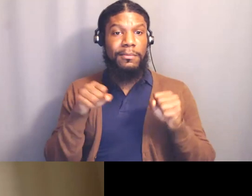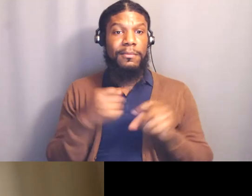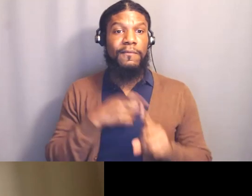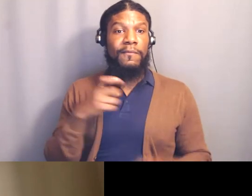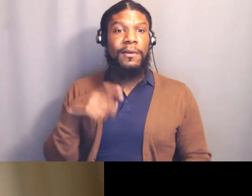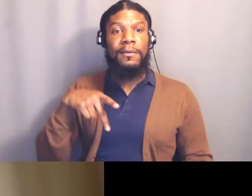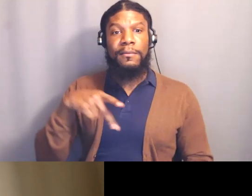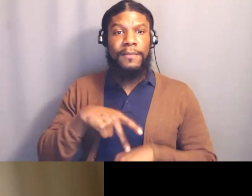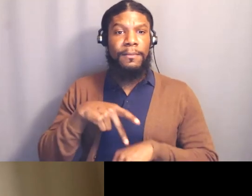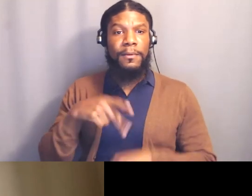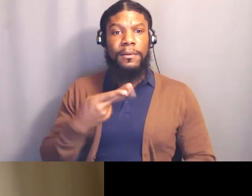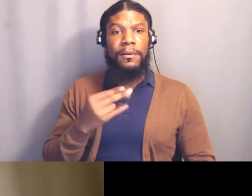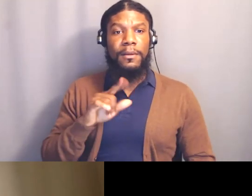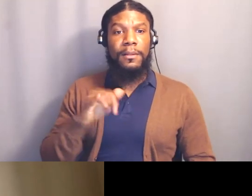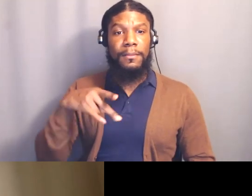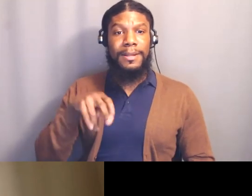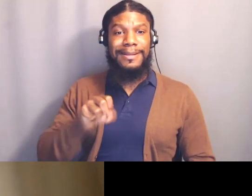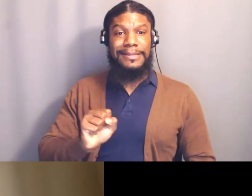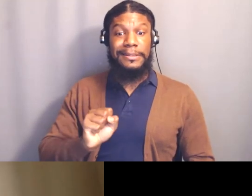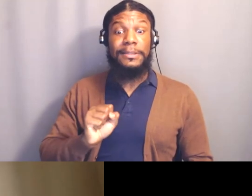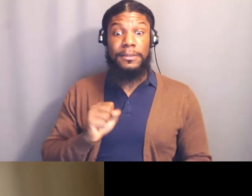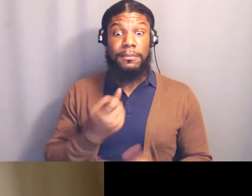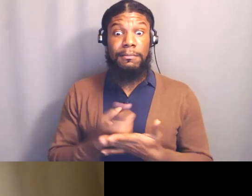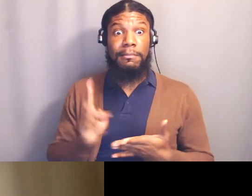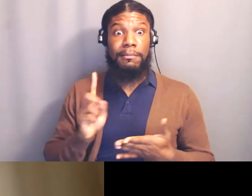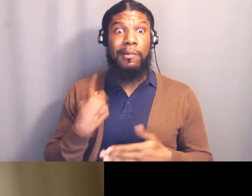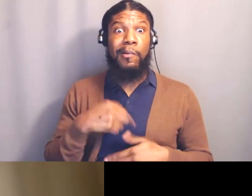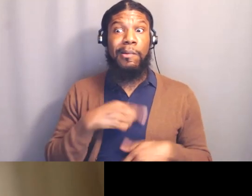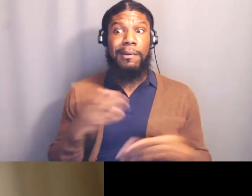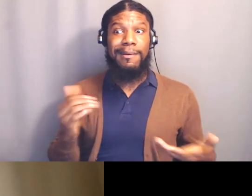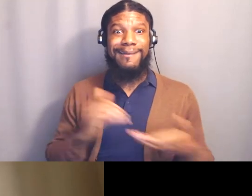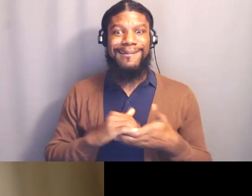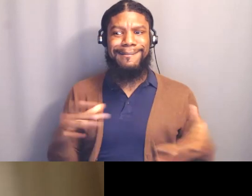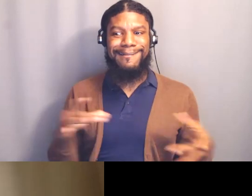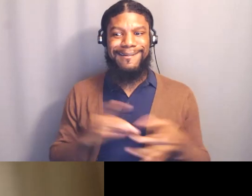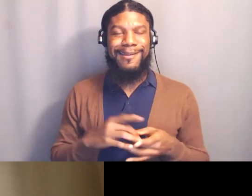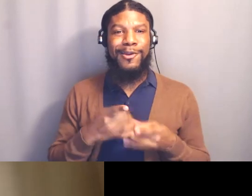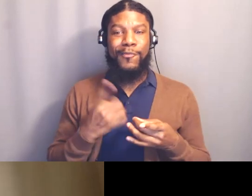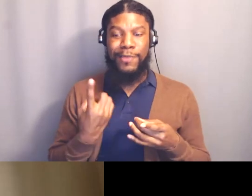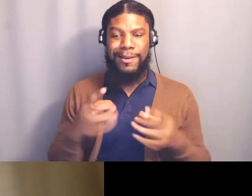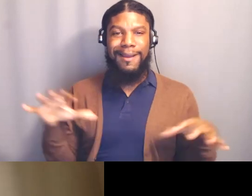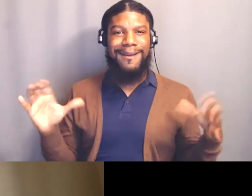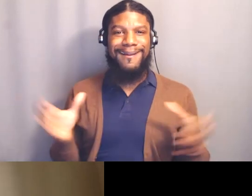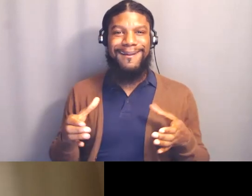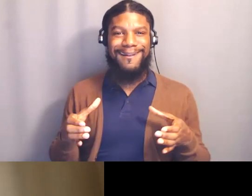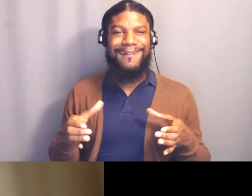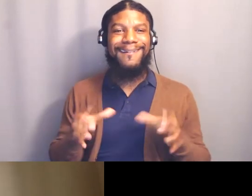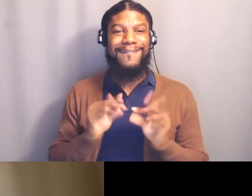and this last week we were able to reunite as one large family with his birth family,